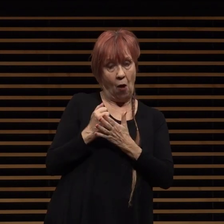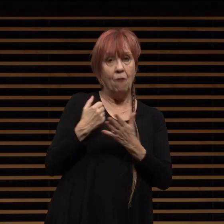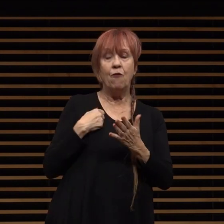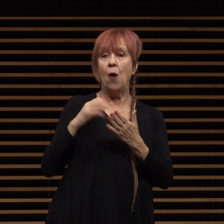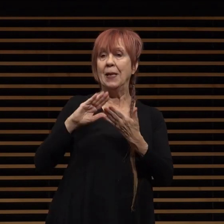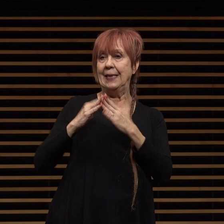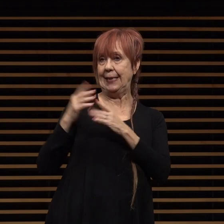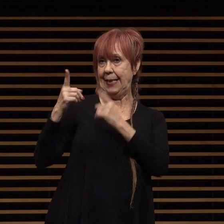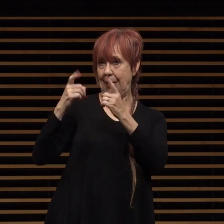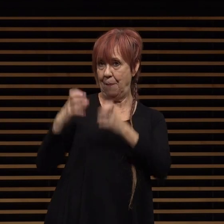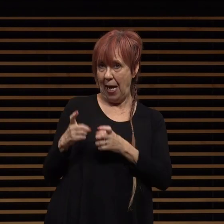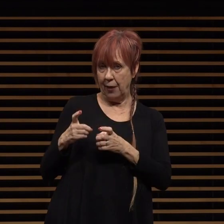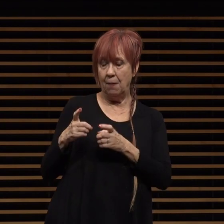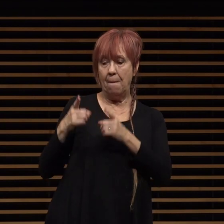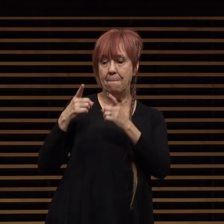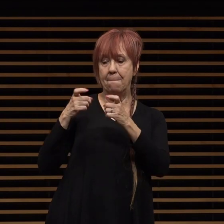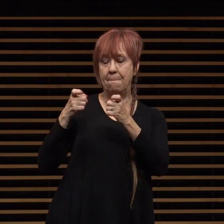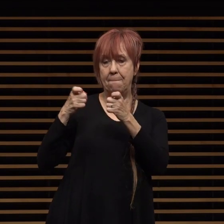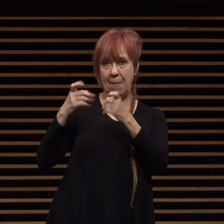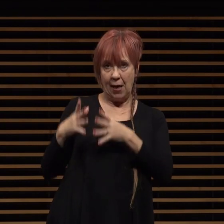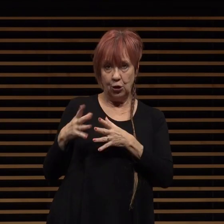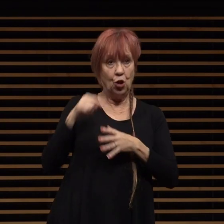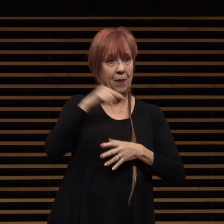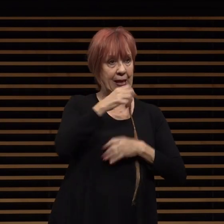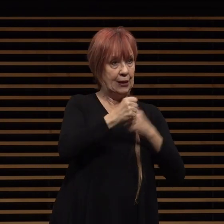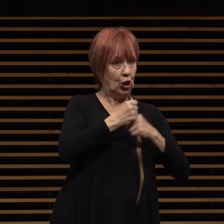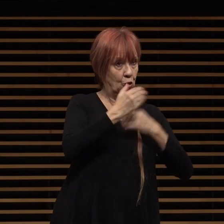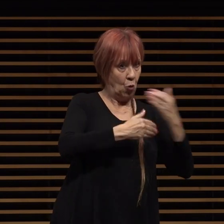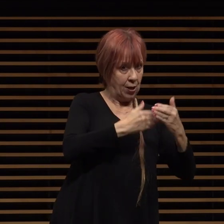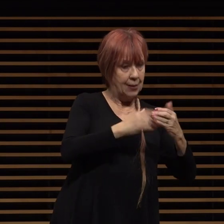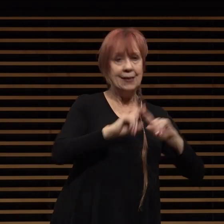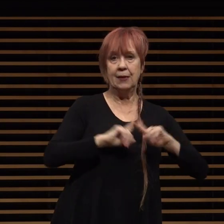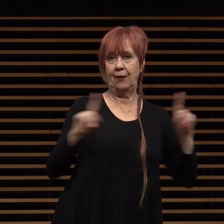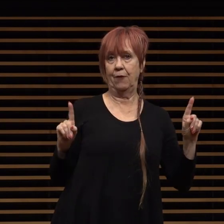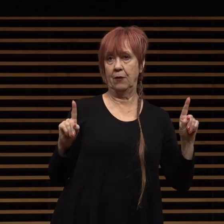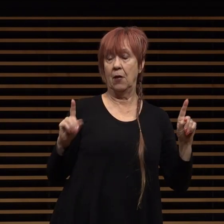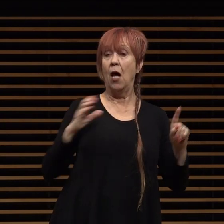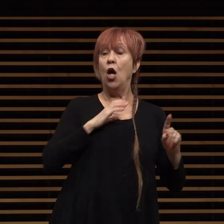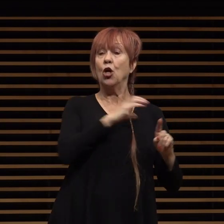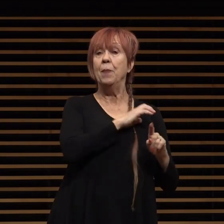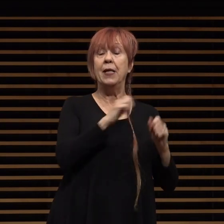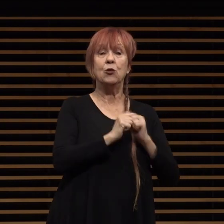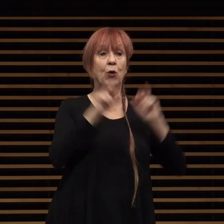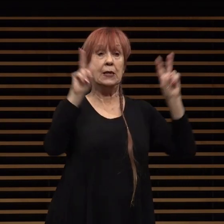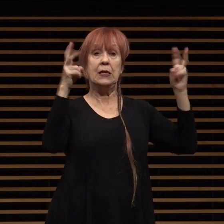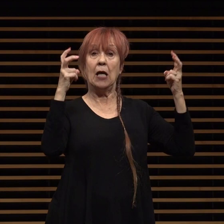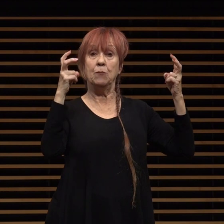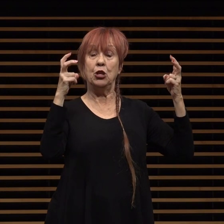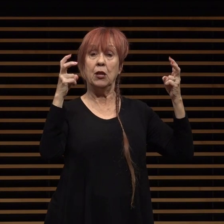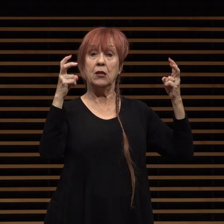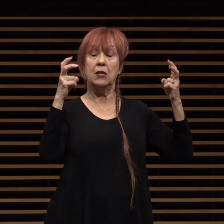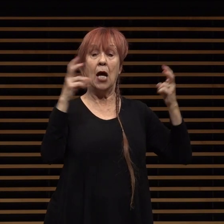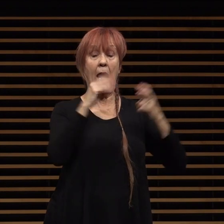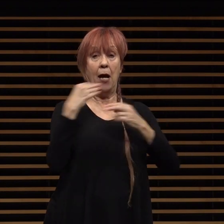this this year's process will be different commit committees with subject matter